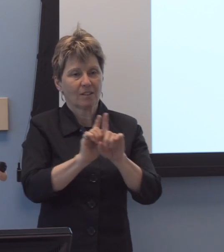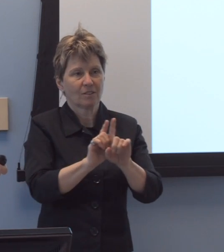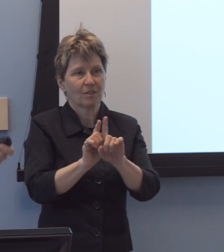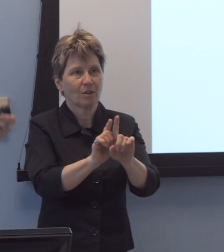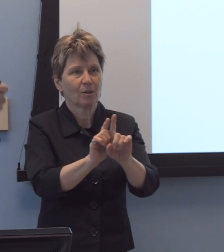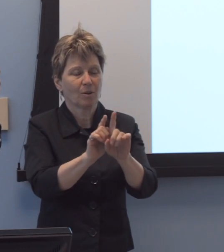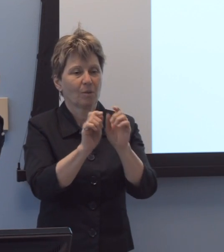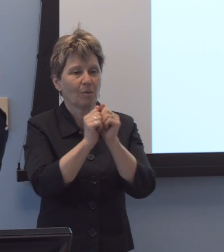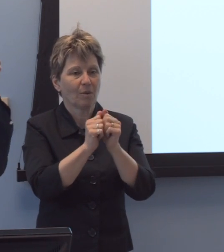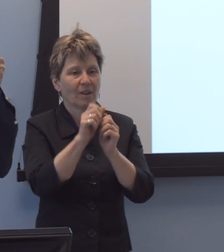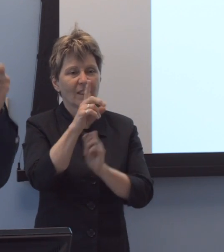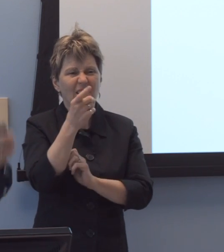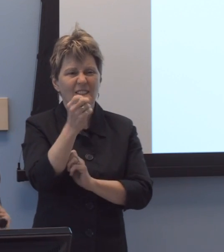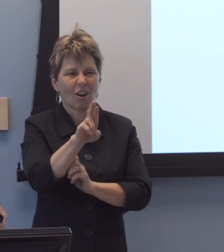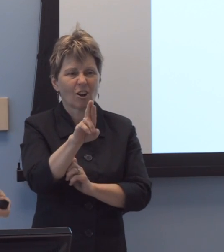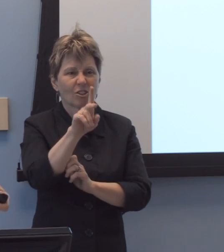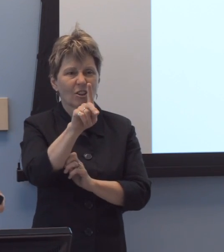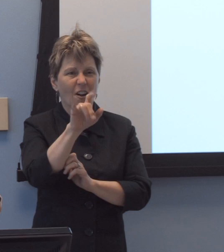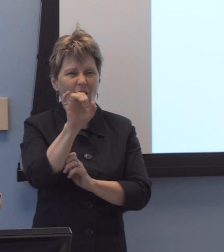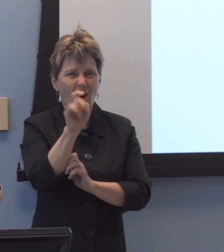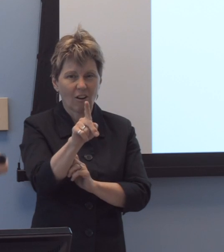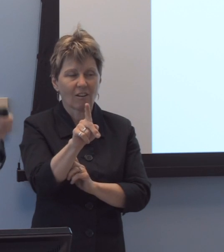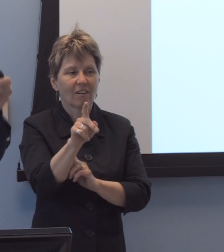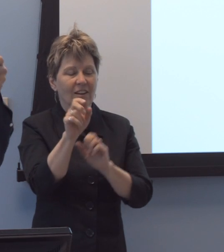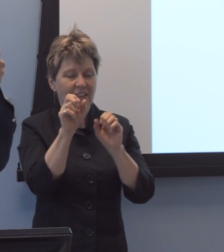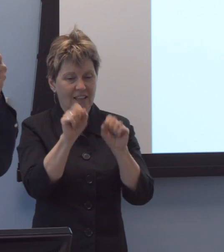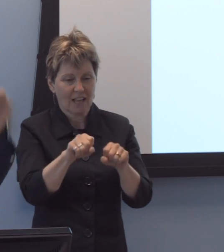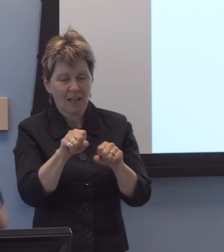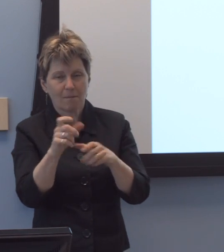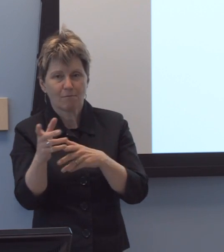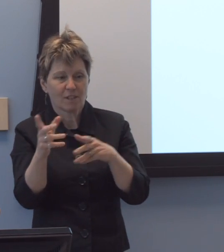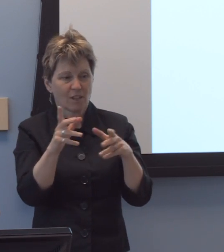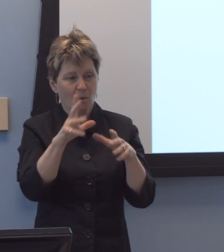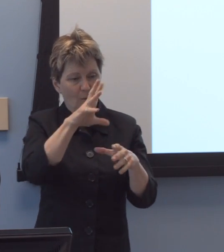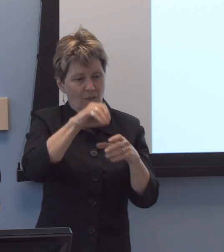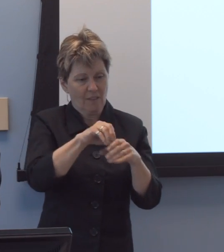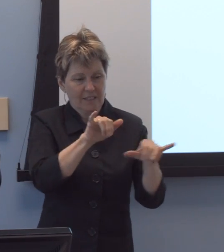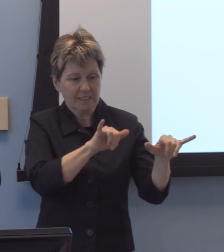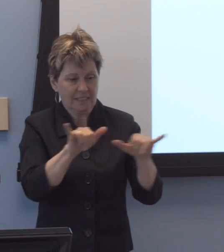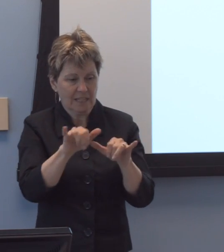could be in the same context, could see the same facts,